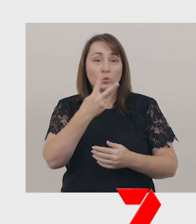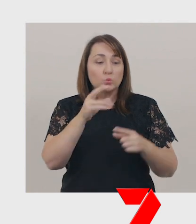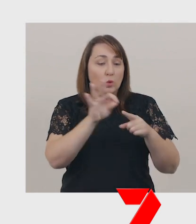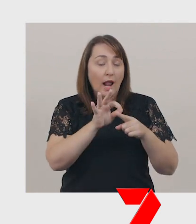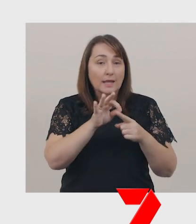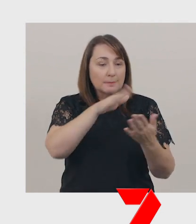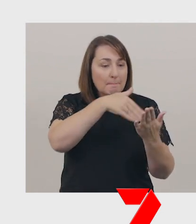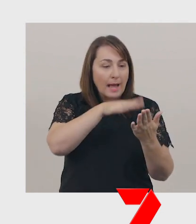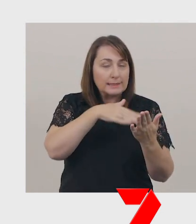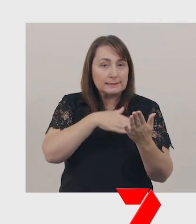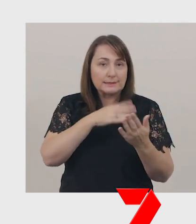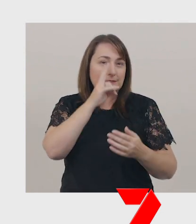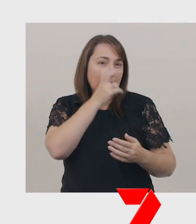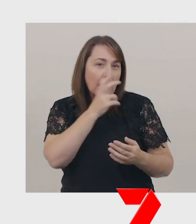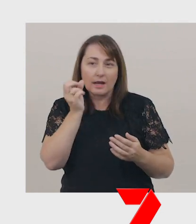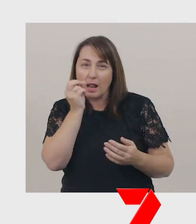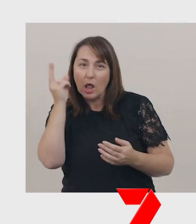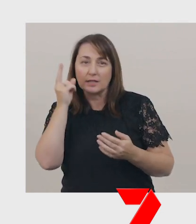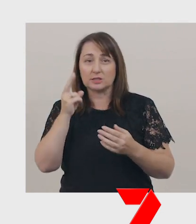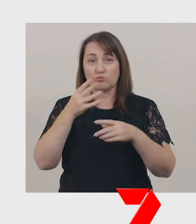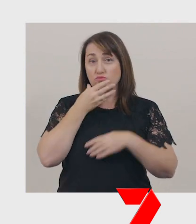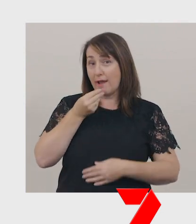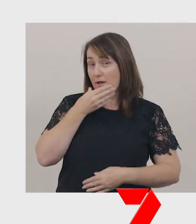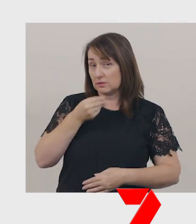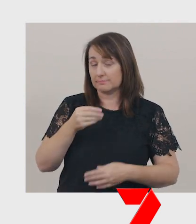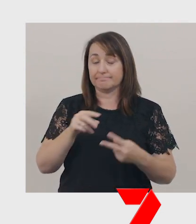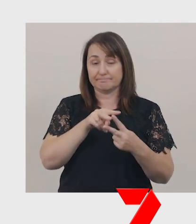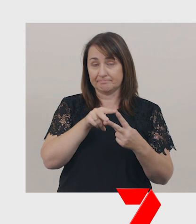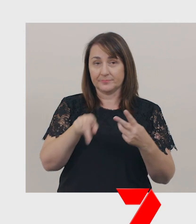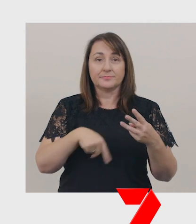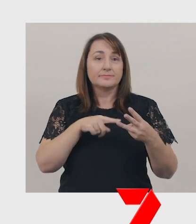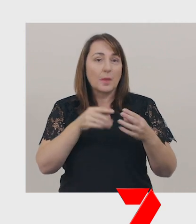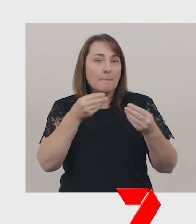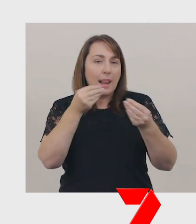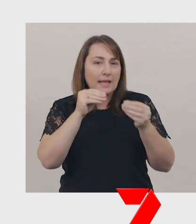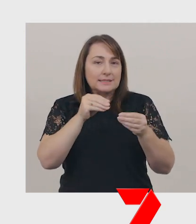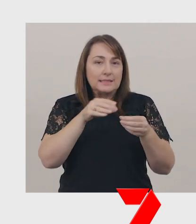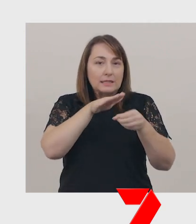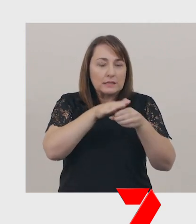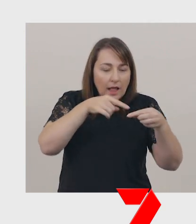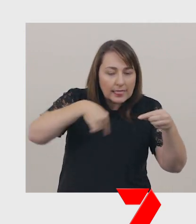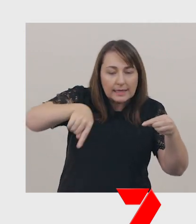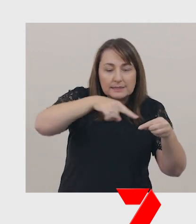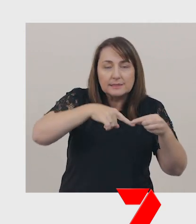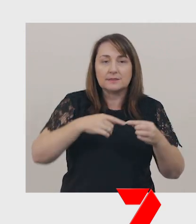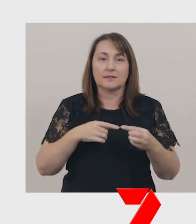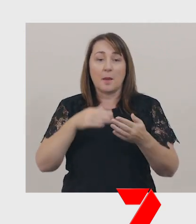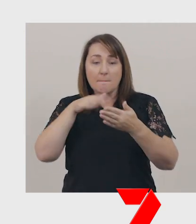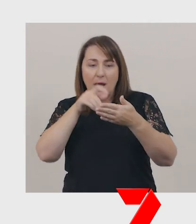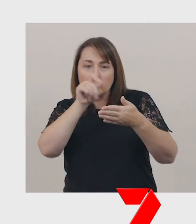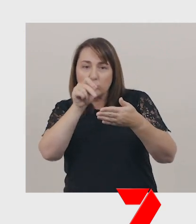dark and light brown, plastic lids, paintbrushes, cardboard, scissors,